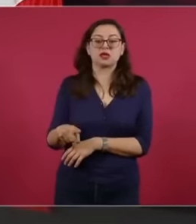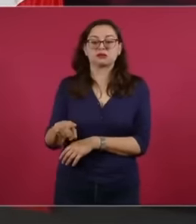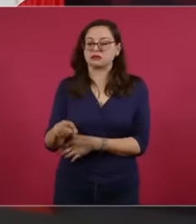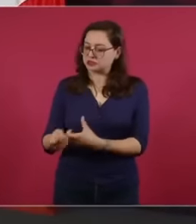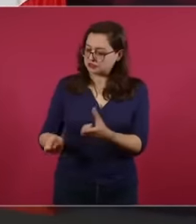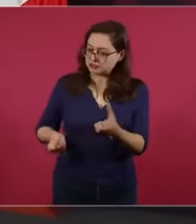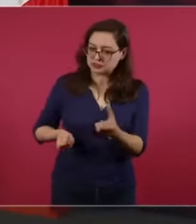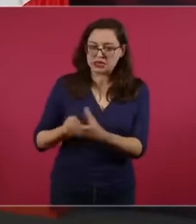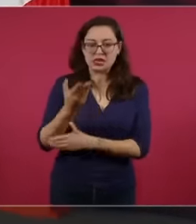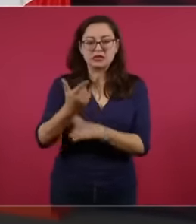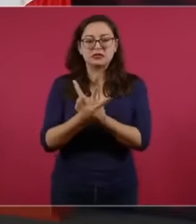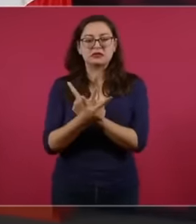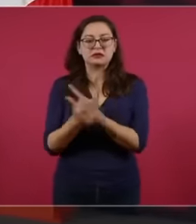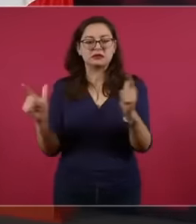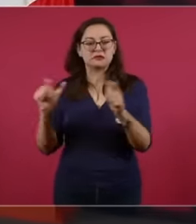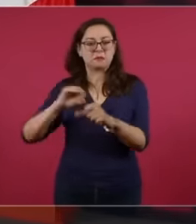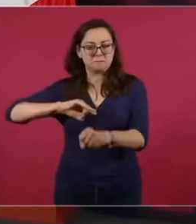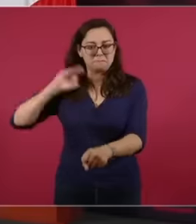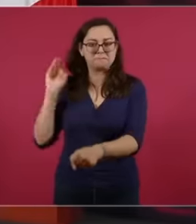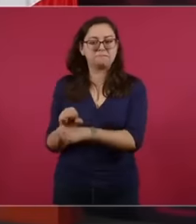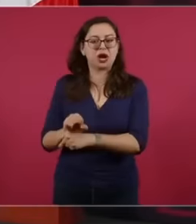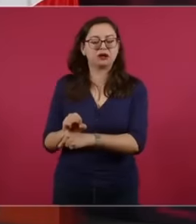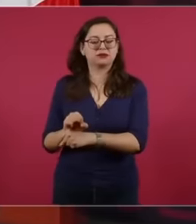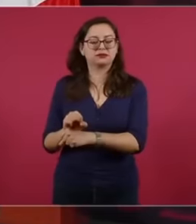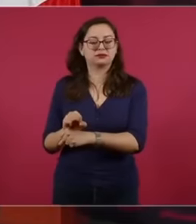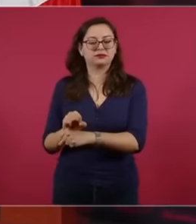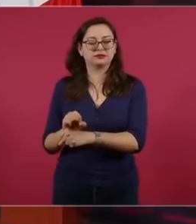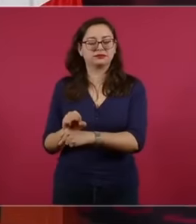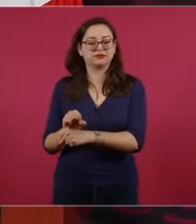release on a Saturday and